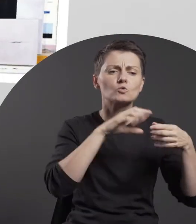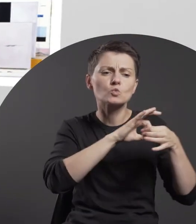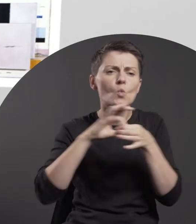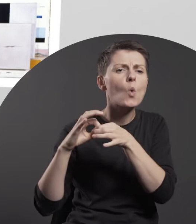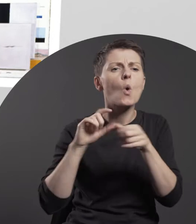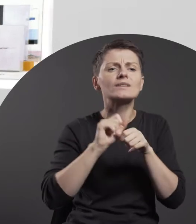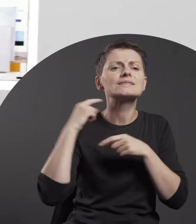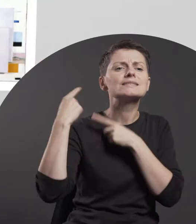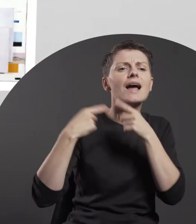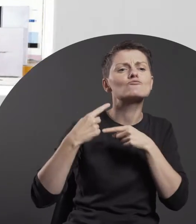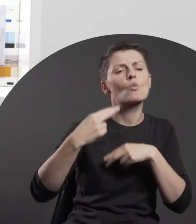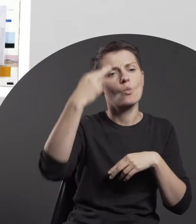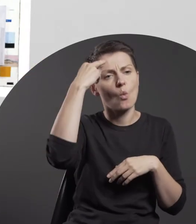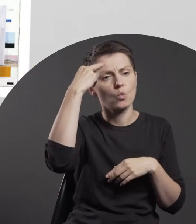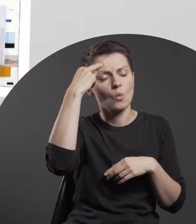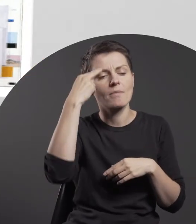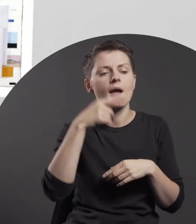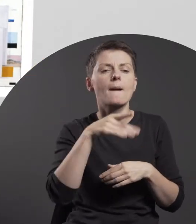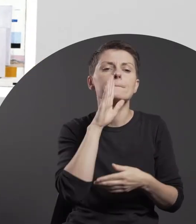moving it towards a more complex form.